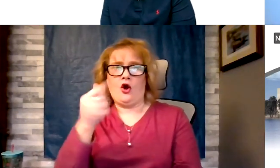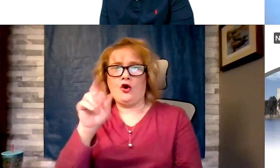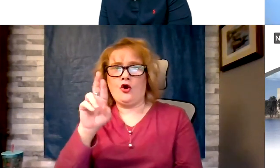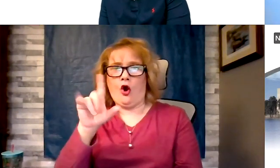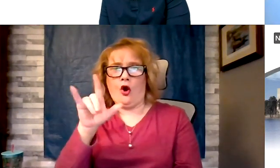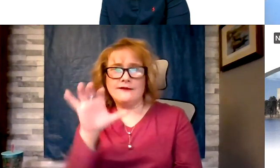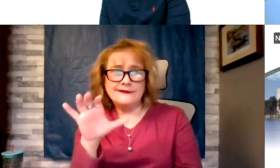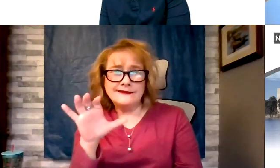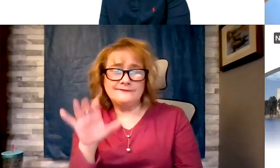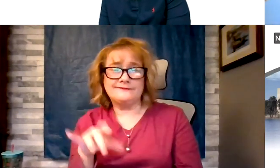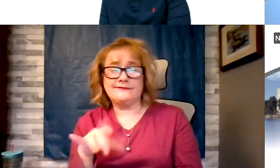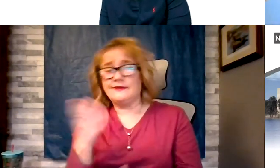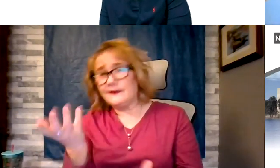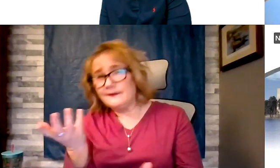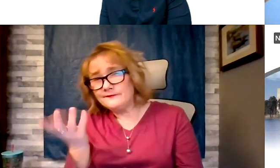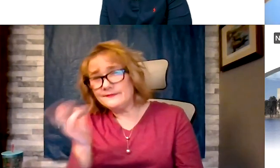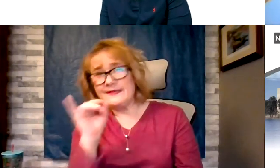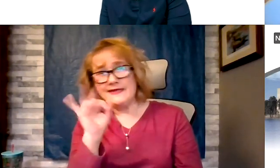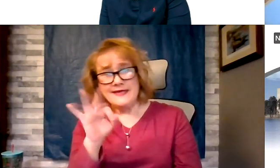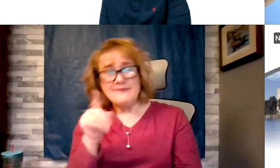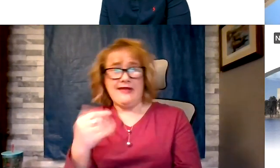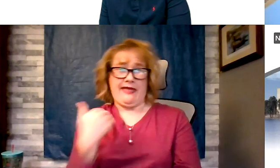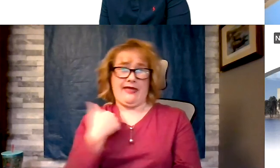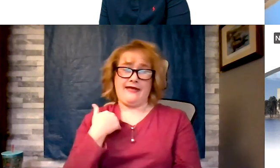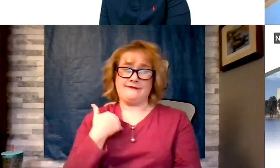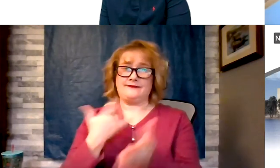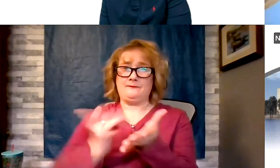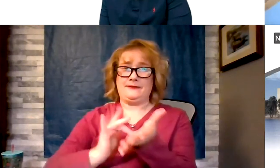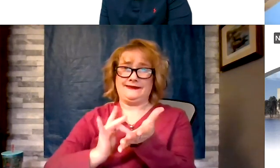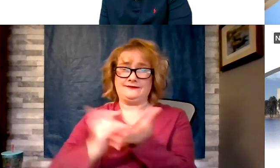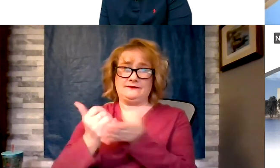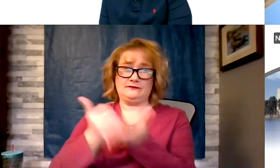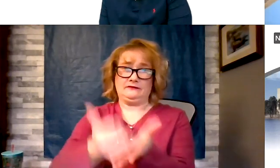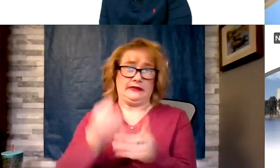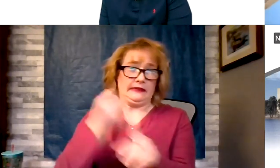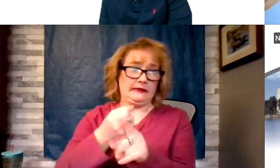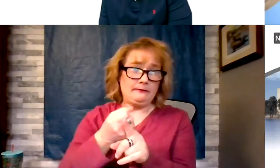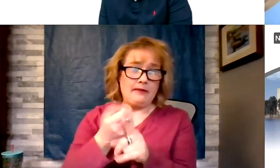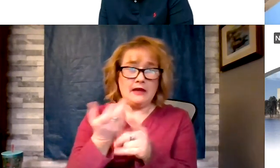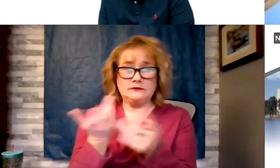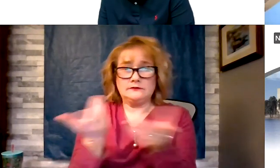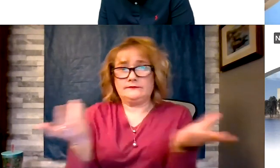medicinal impact, well, I mean it's a medicine. And again, we